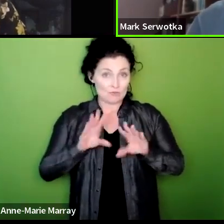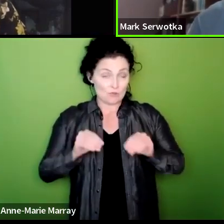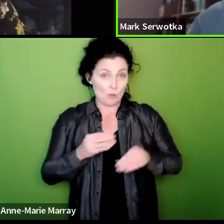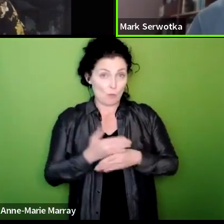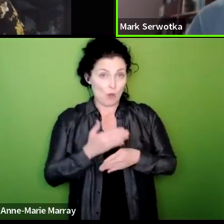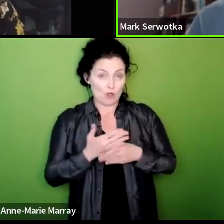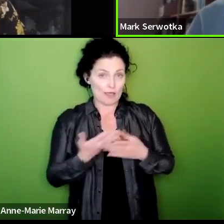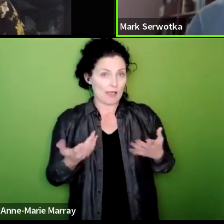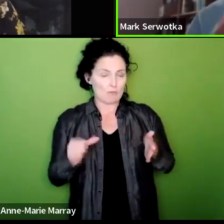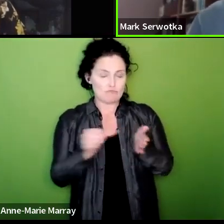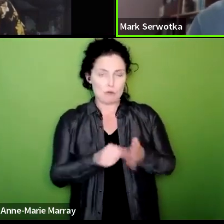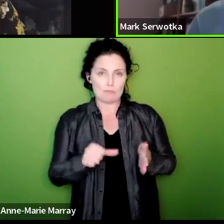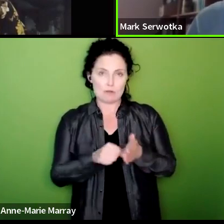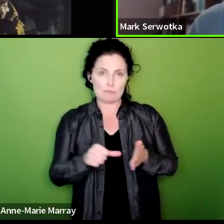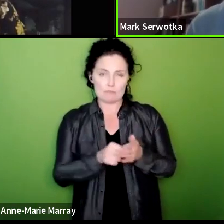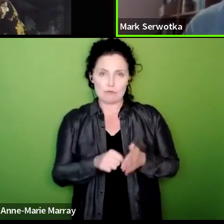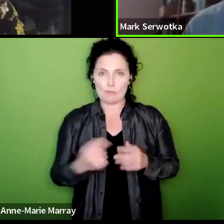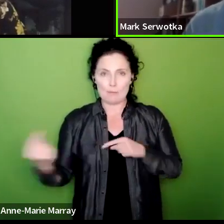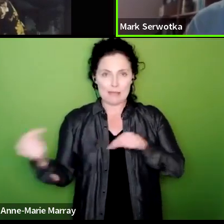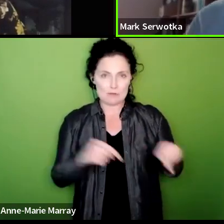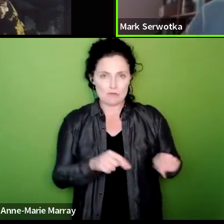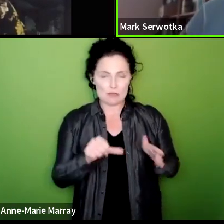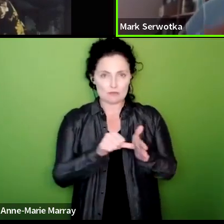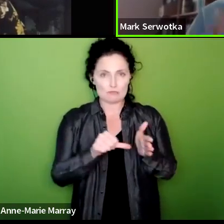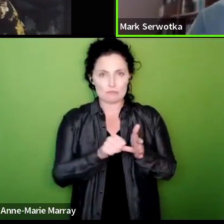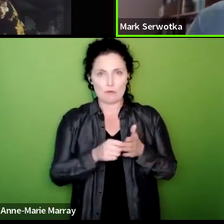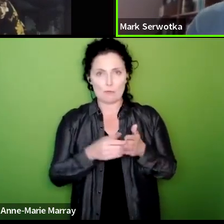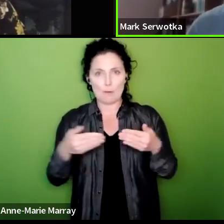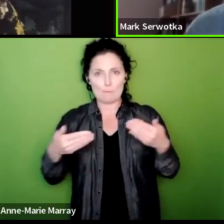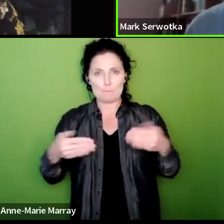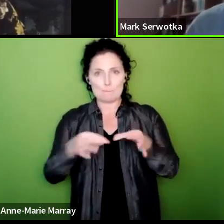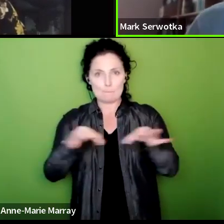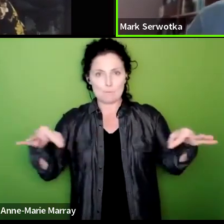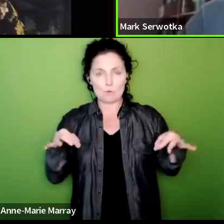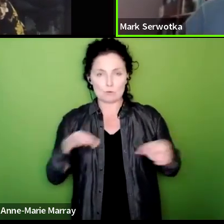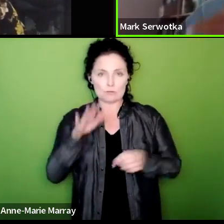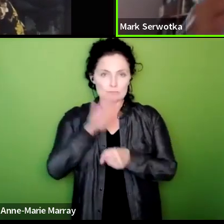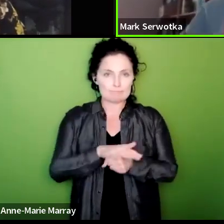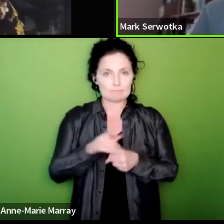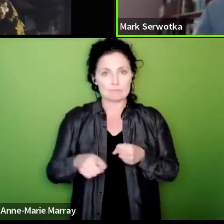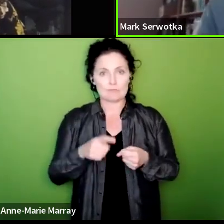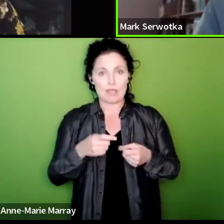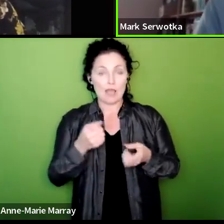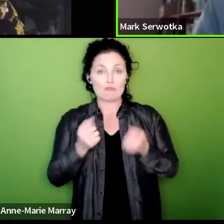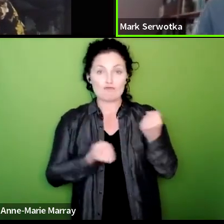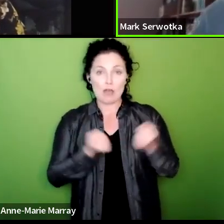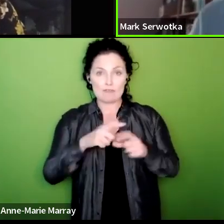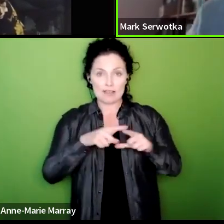borders problem and immigration no job centres open no payments to farmers we we can disrupt